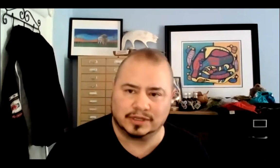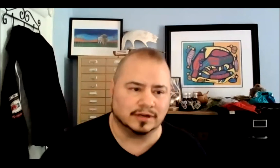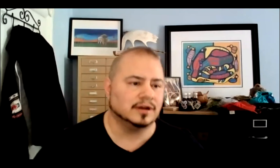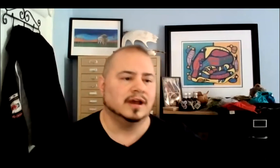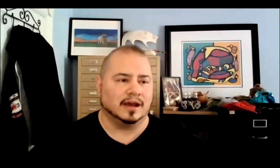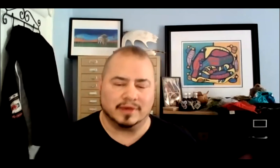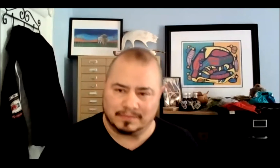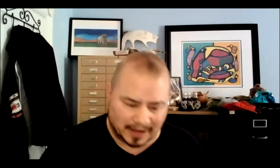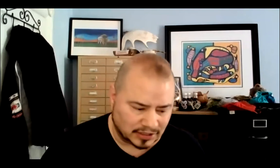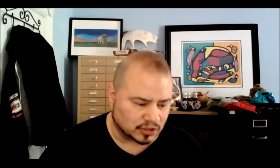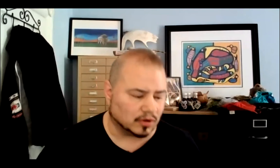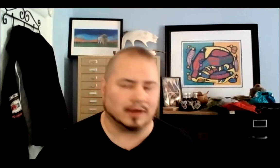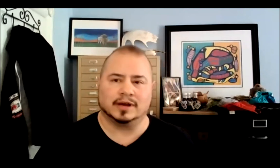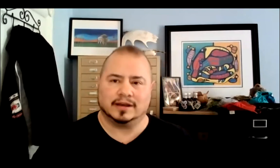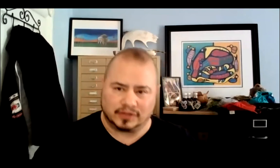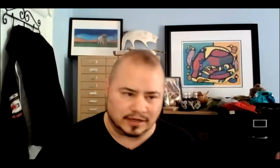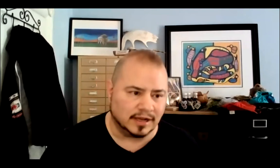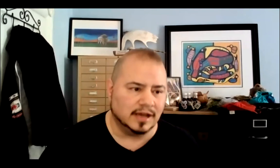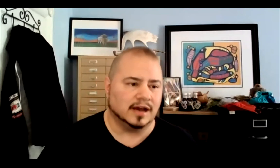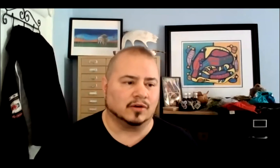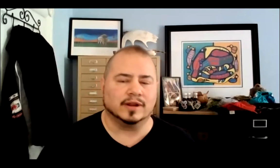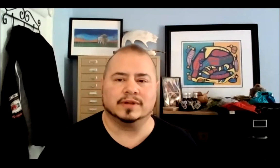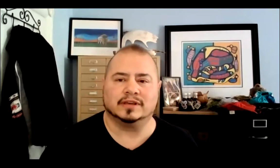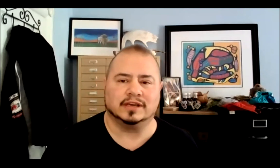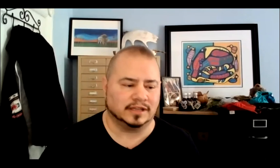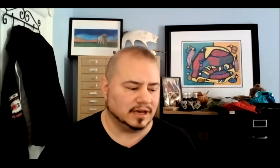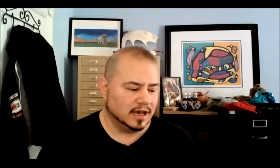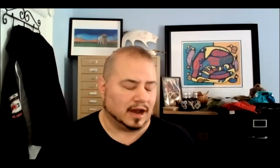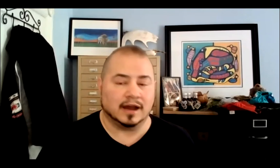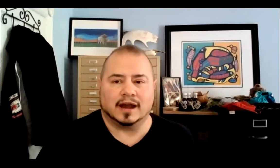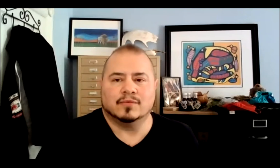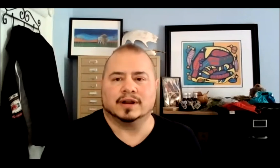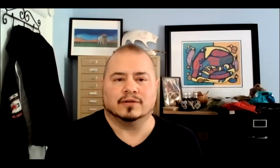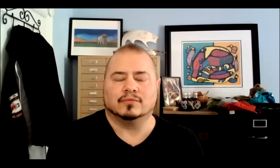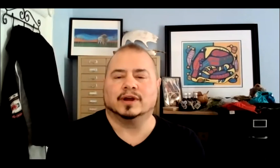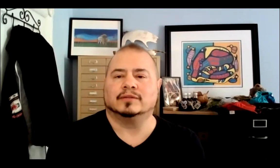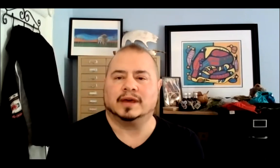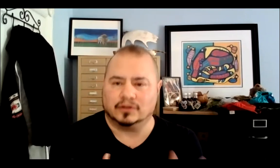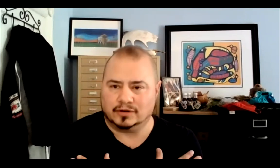here, I made it past the trauma, I've done quite a bit of healing. I wanna recommend